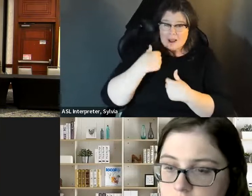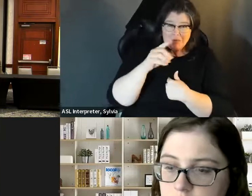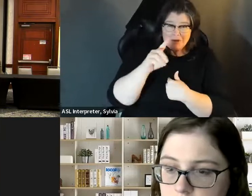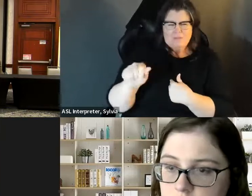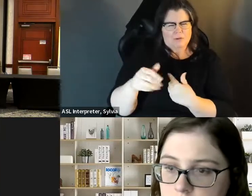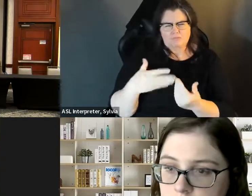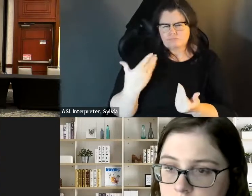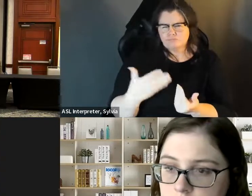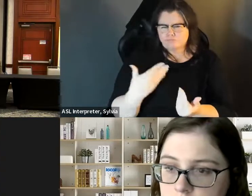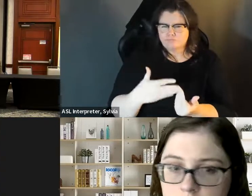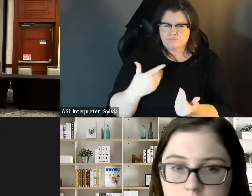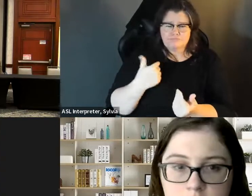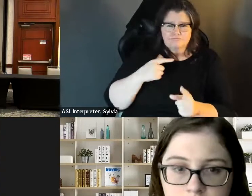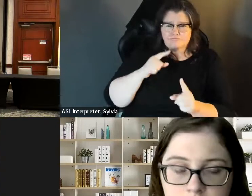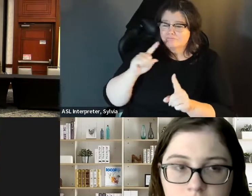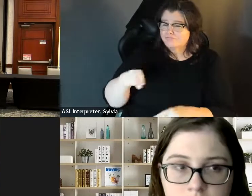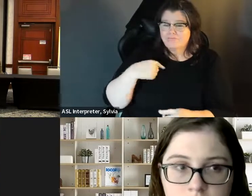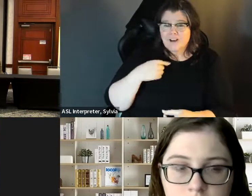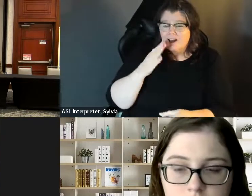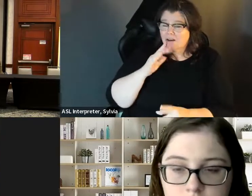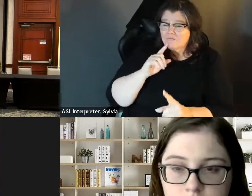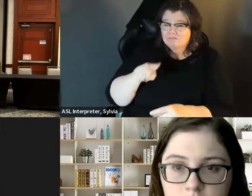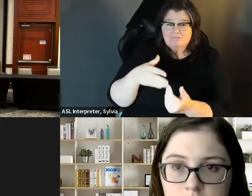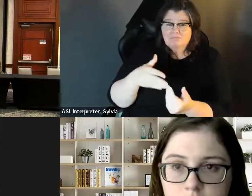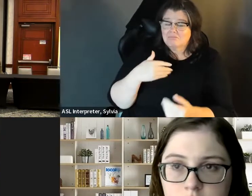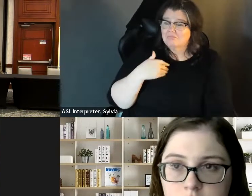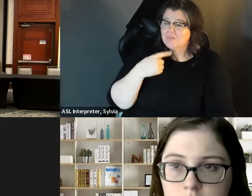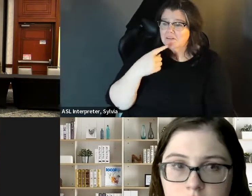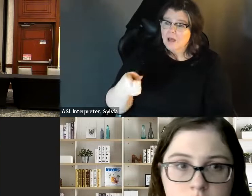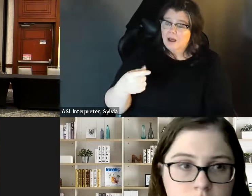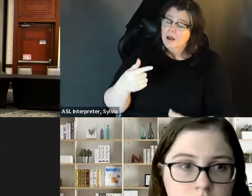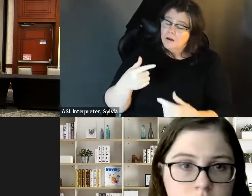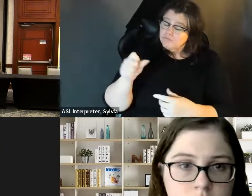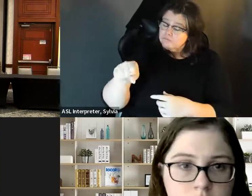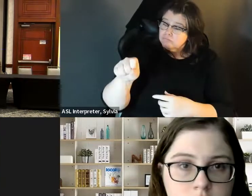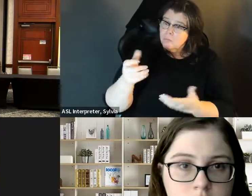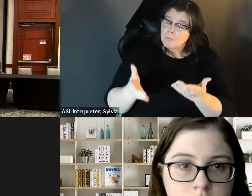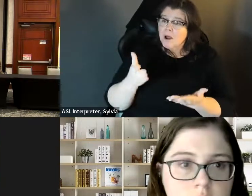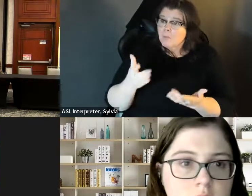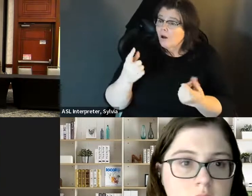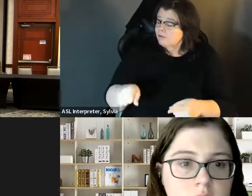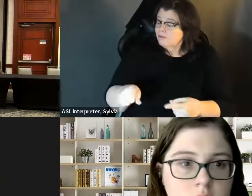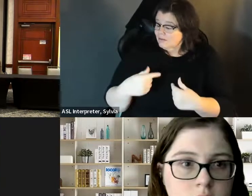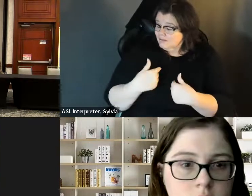why would I vote for you because you're disabled, you Then then, that's easy for me to say. That's easy for me to say. know, then that's easy for me to say. That's easy for me to